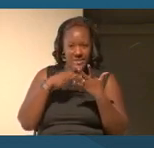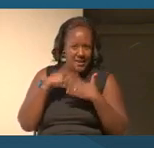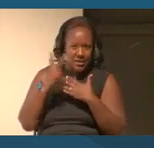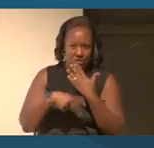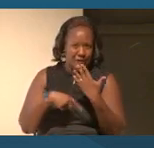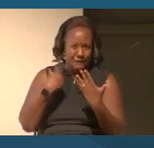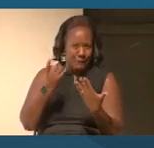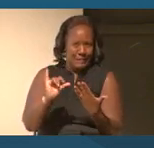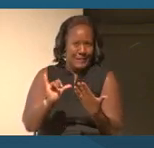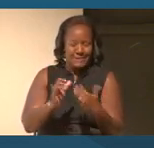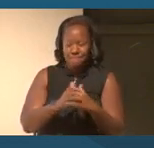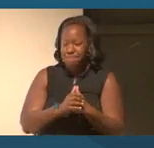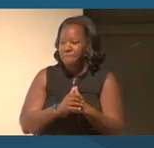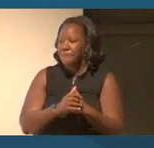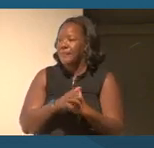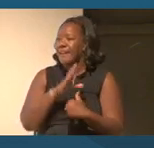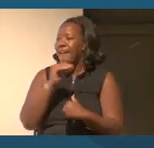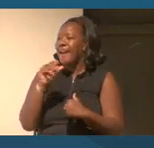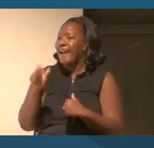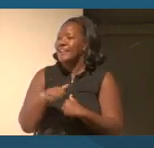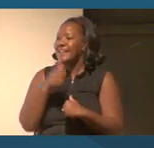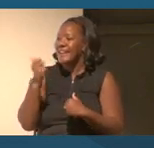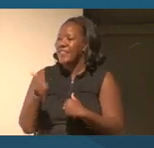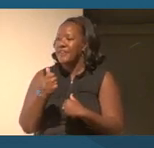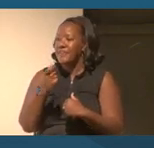And also another esteemed colleague, Dr Theo Gonzalves.